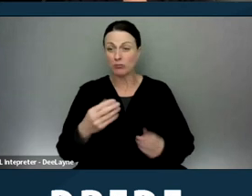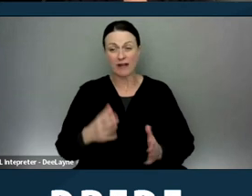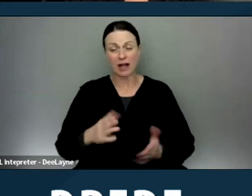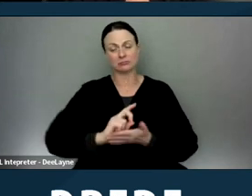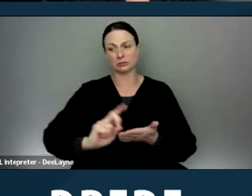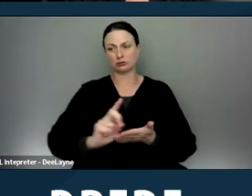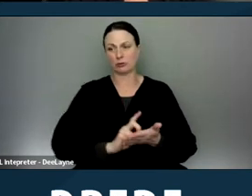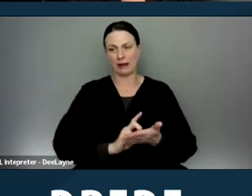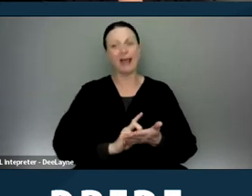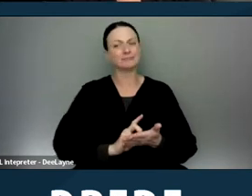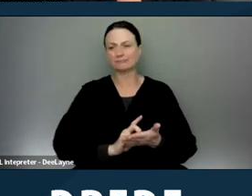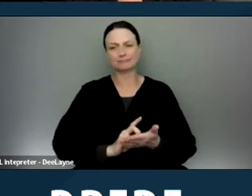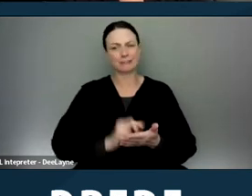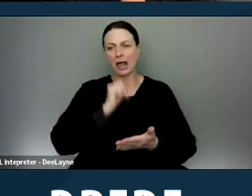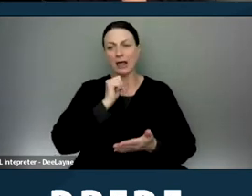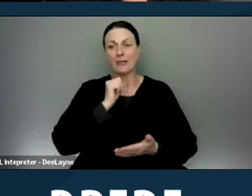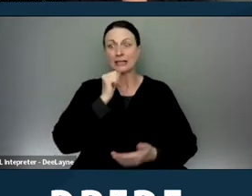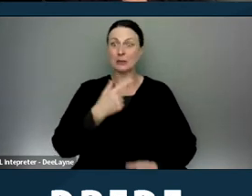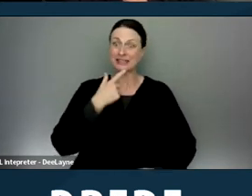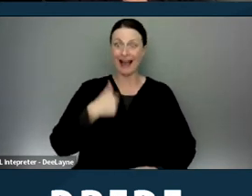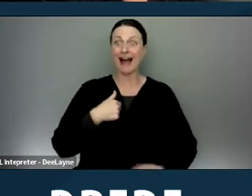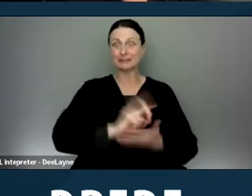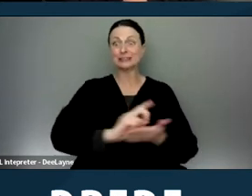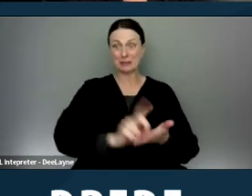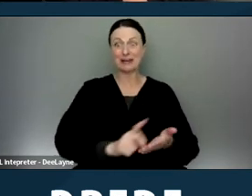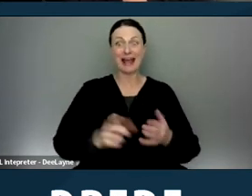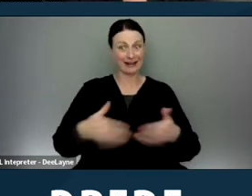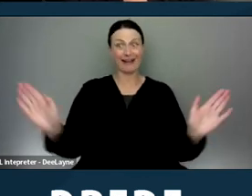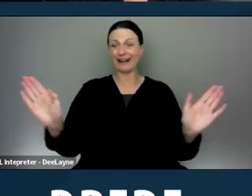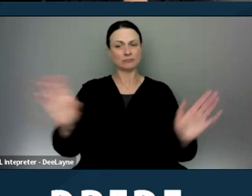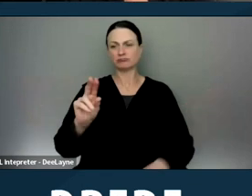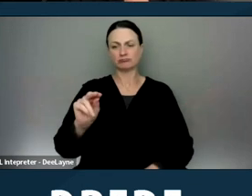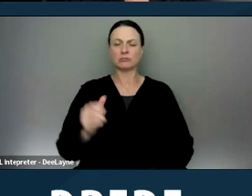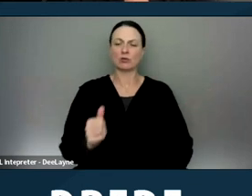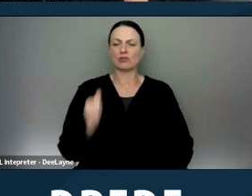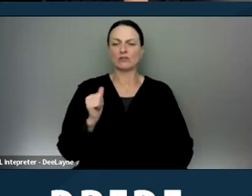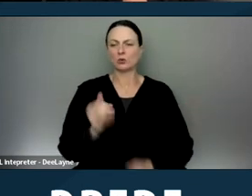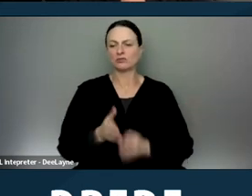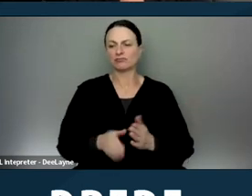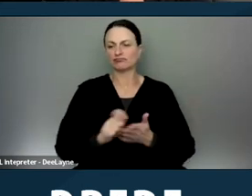without expressly saying they're discriminating. They may refuse to complete the forms required